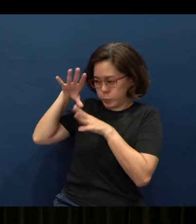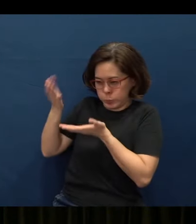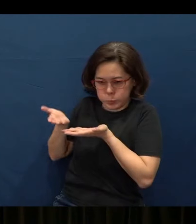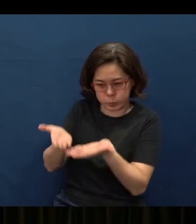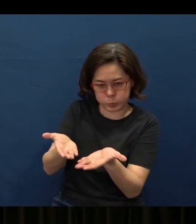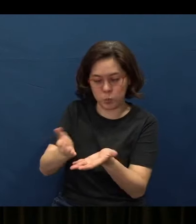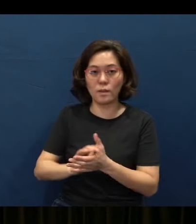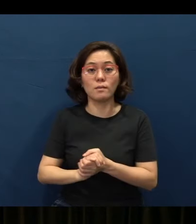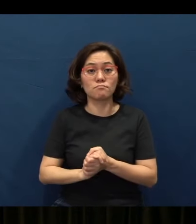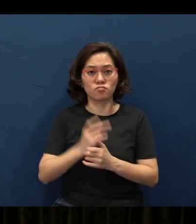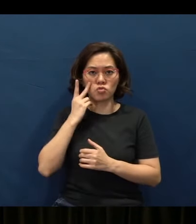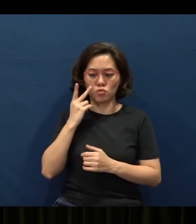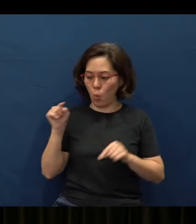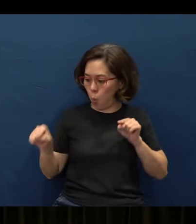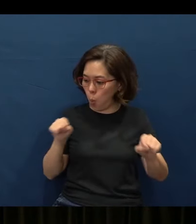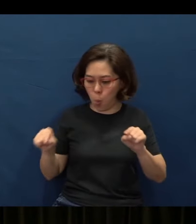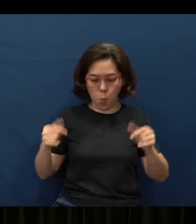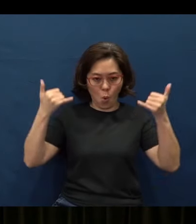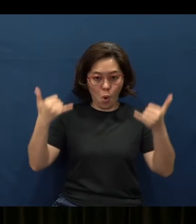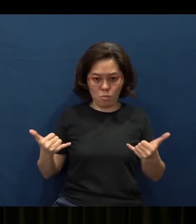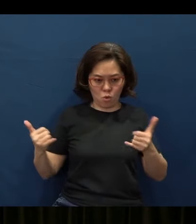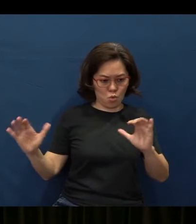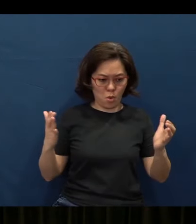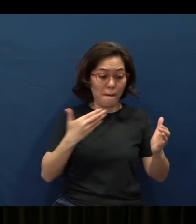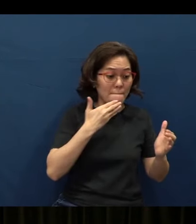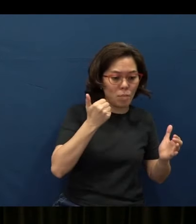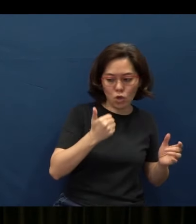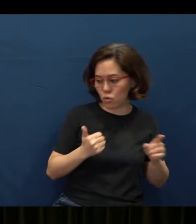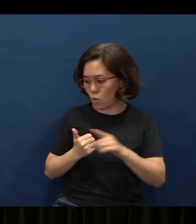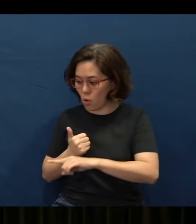You see, immediately there's a comparison - what is better than another thing?